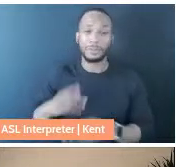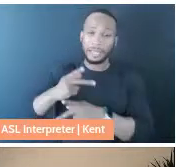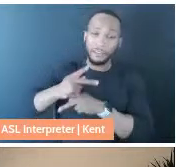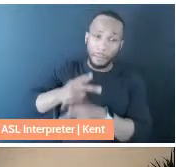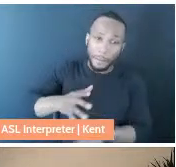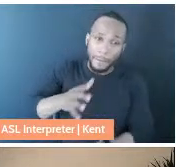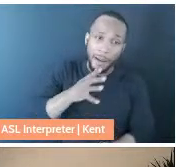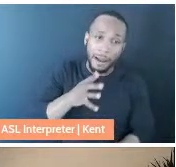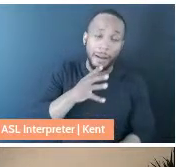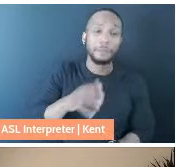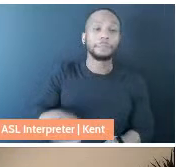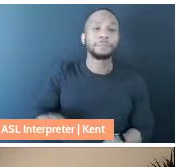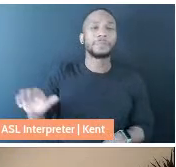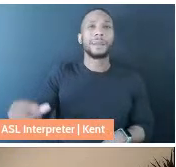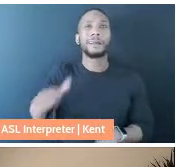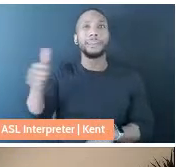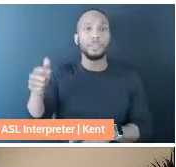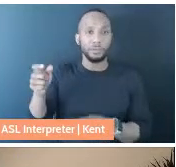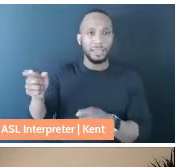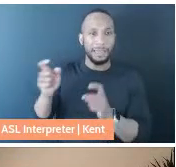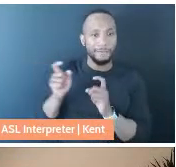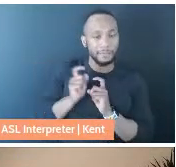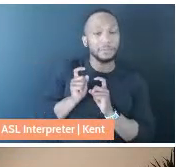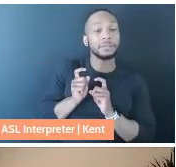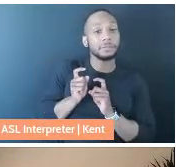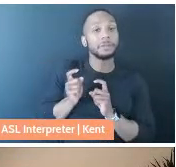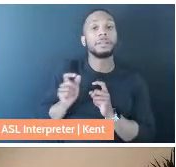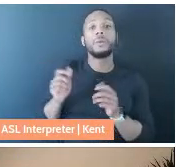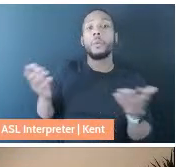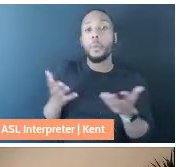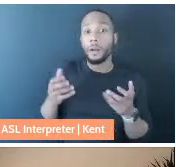Another one of the gifts that they've offered me is really the opportunity to learn about their